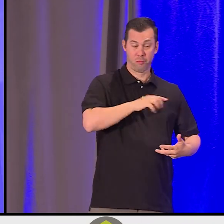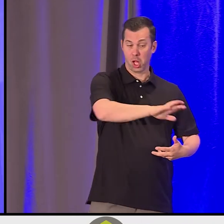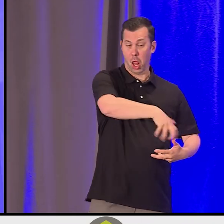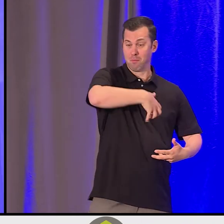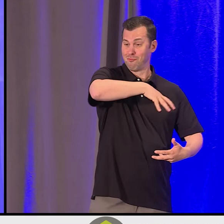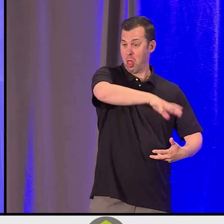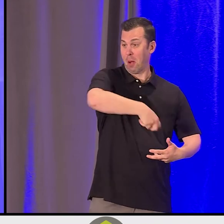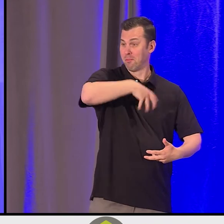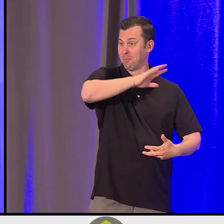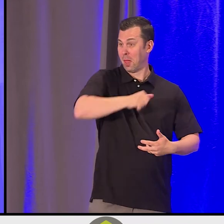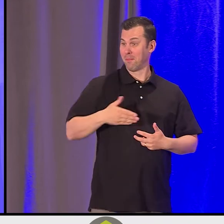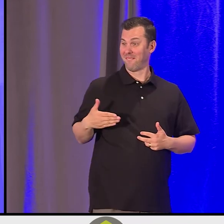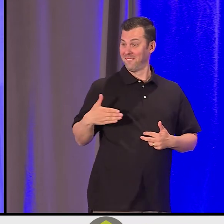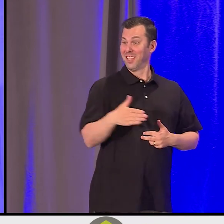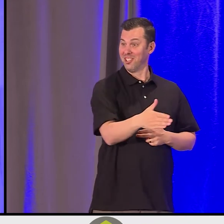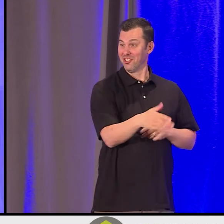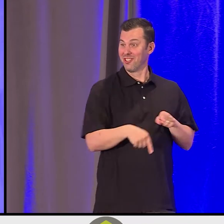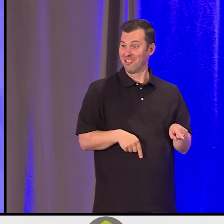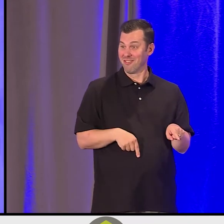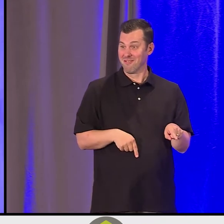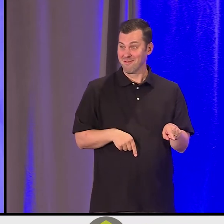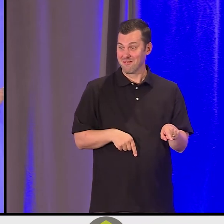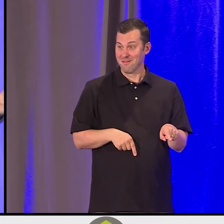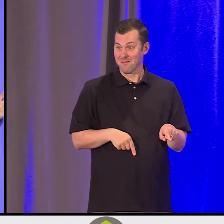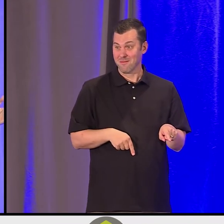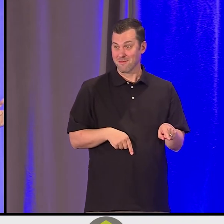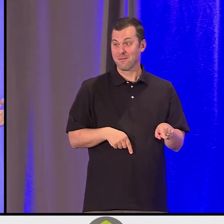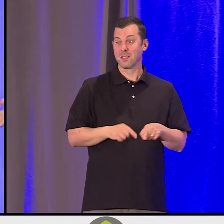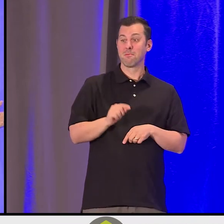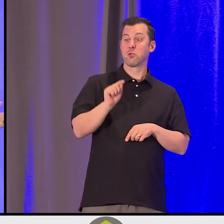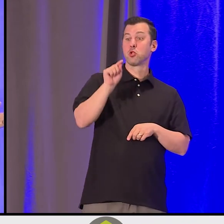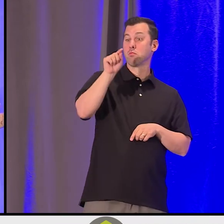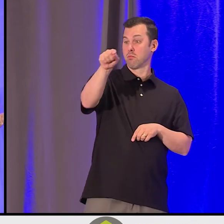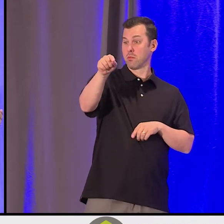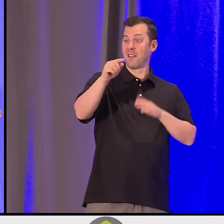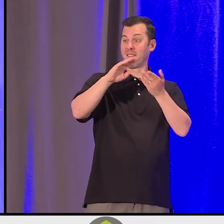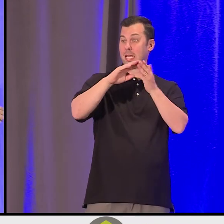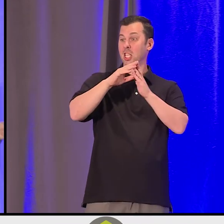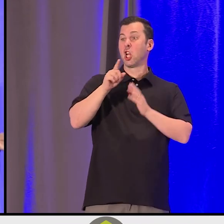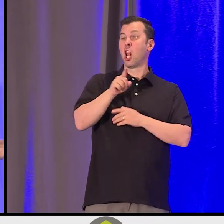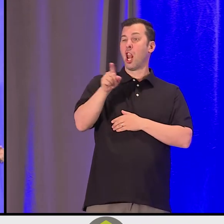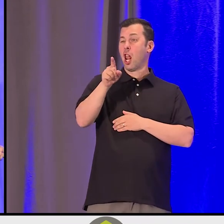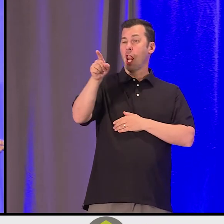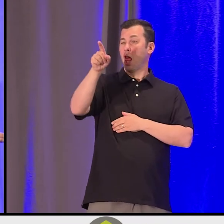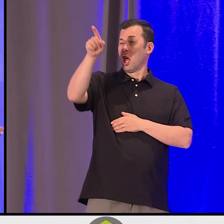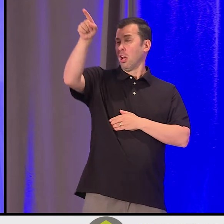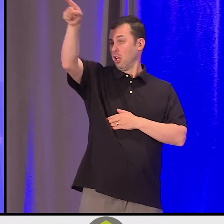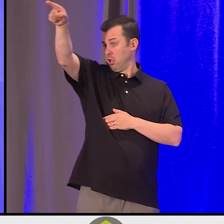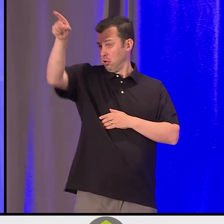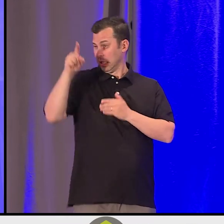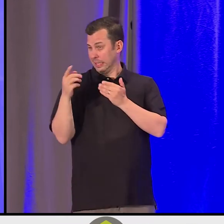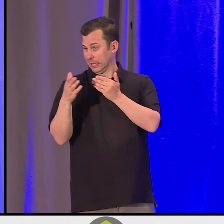Because it turns out that her village was a long ways away. So the Atleo ancestor